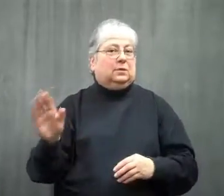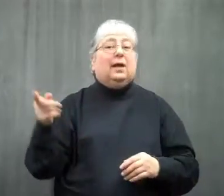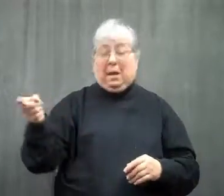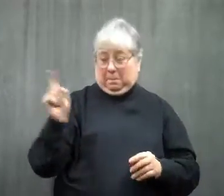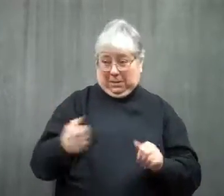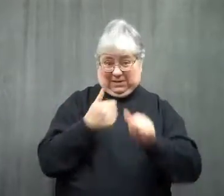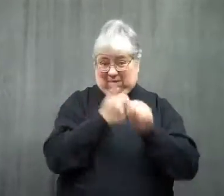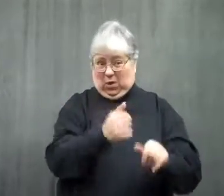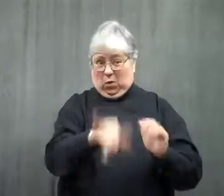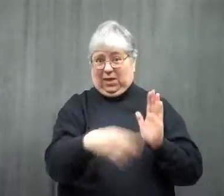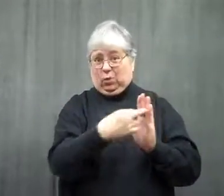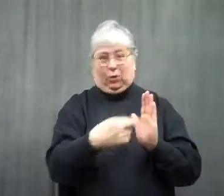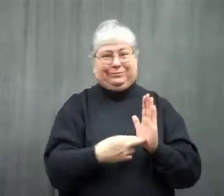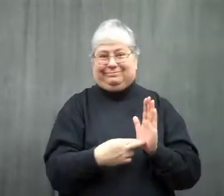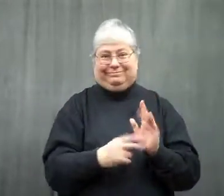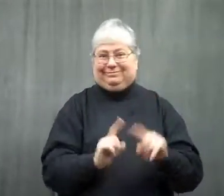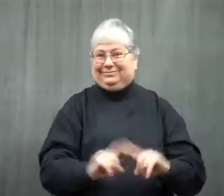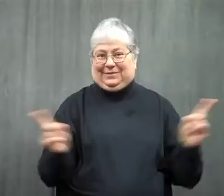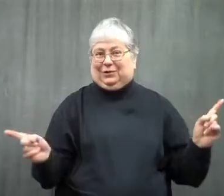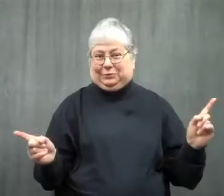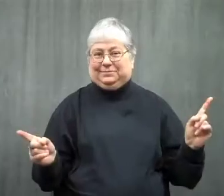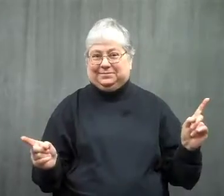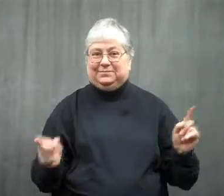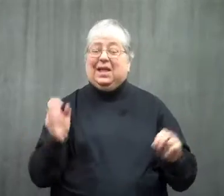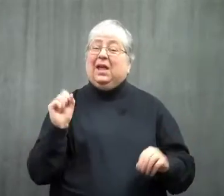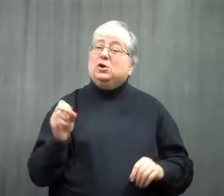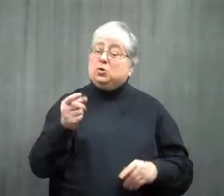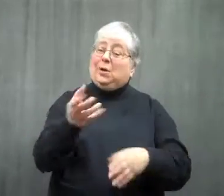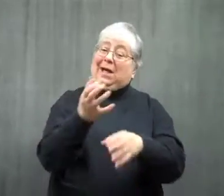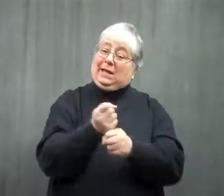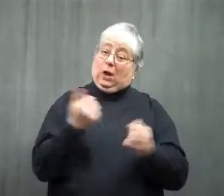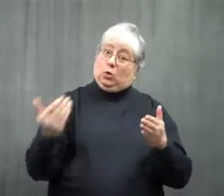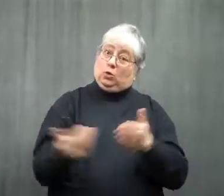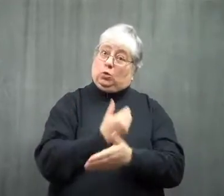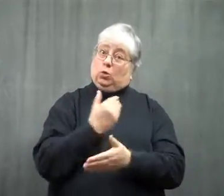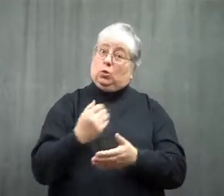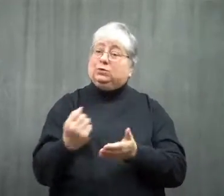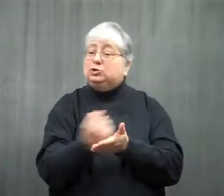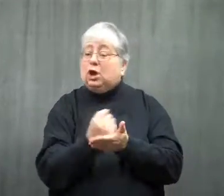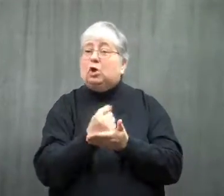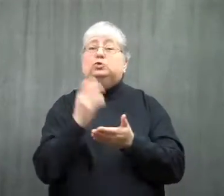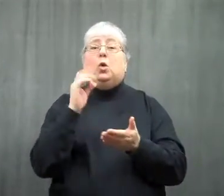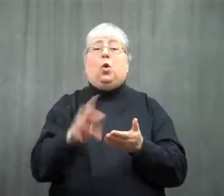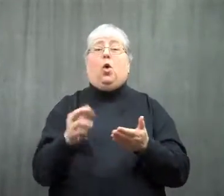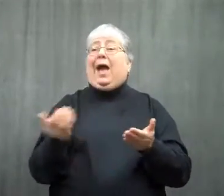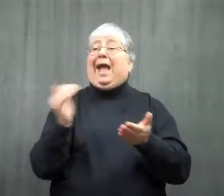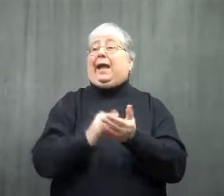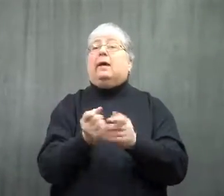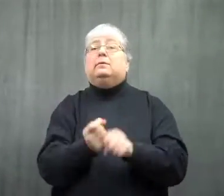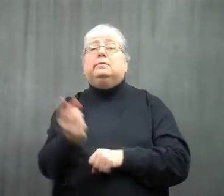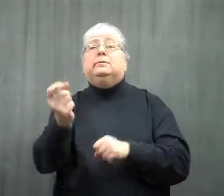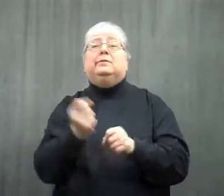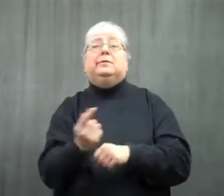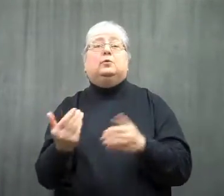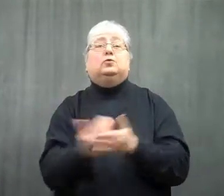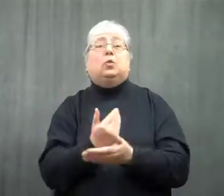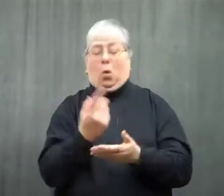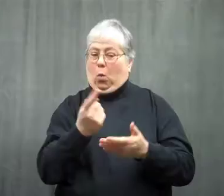They have different rules, not like these rules. When you get a card, or a renewal,